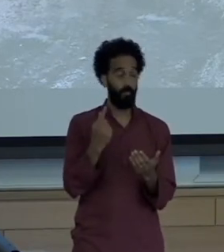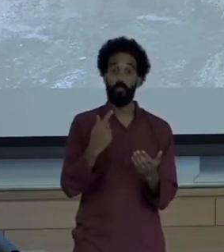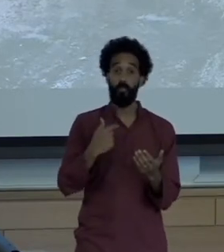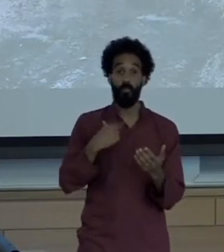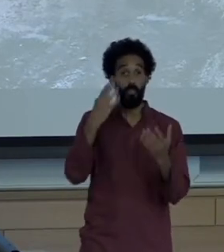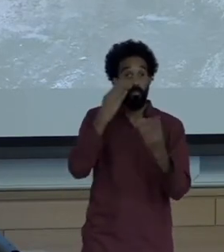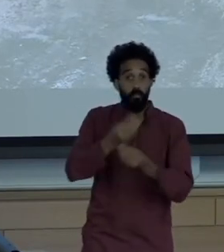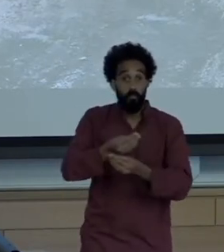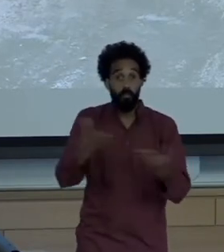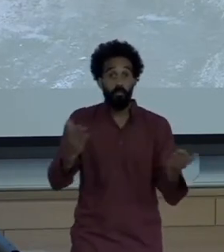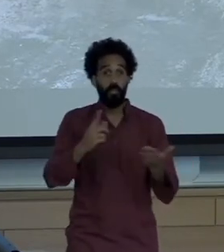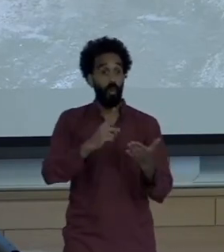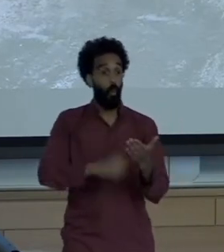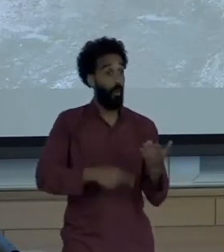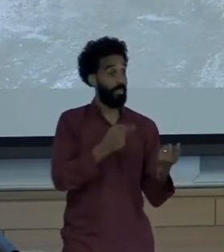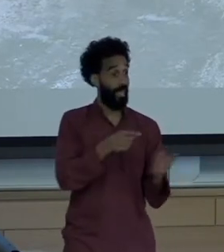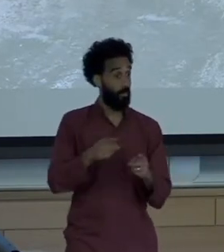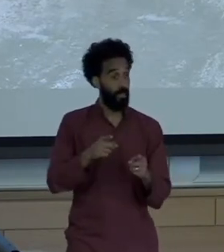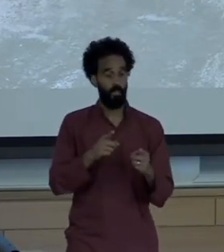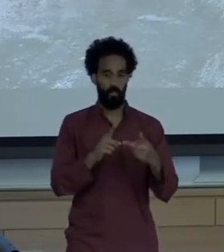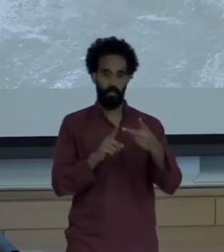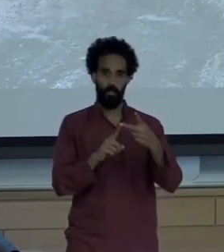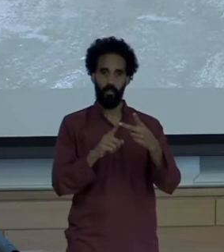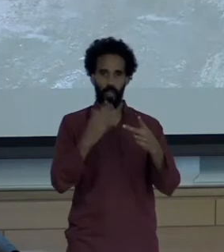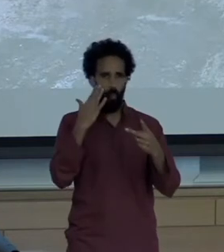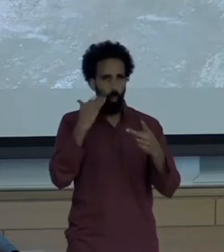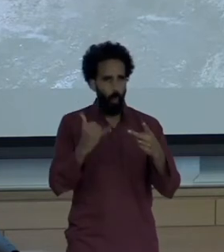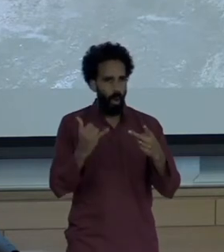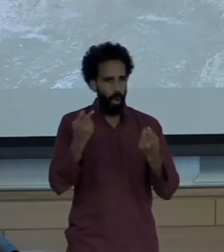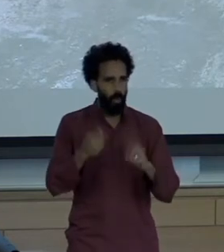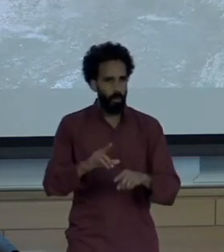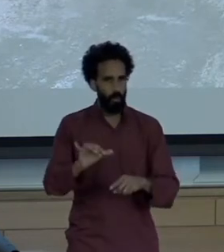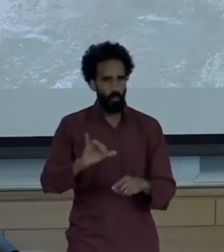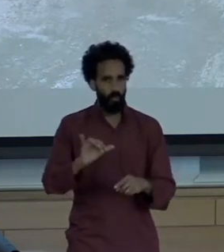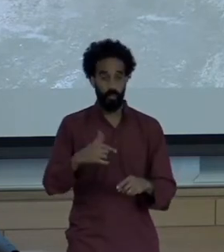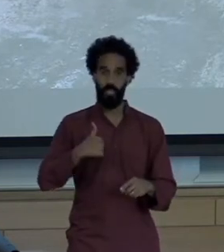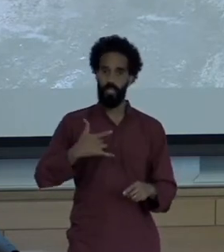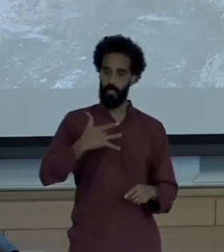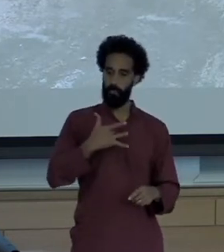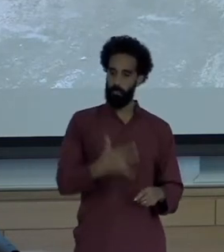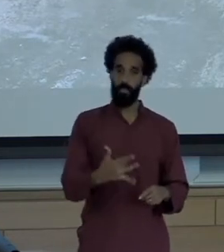but the whys. I always tell my students the W that is most important is Why.